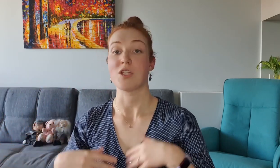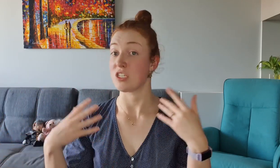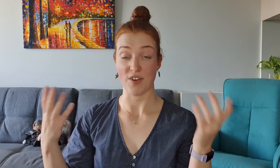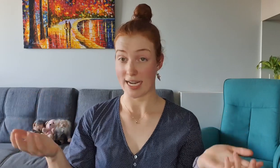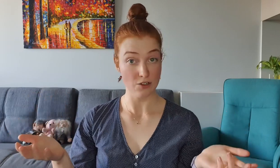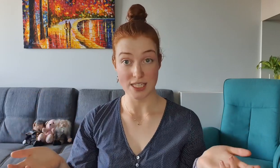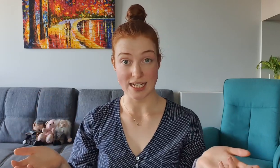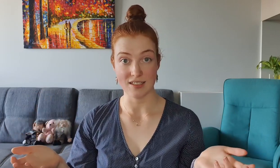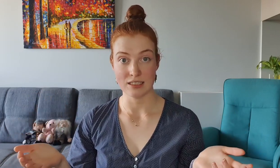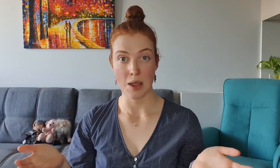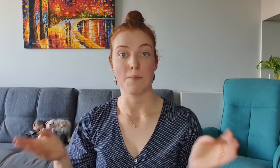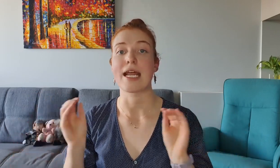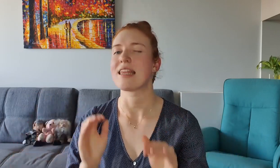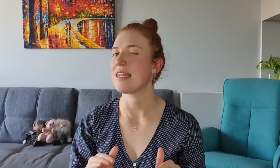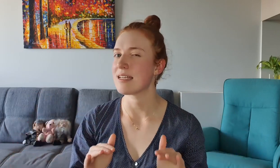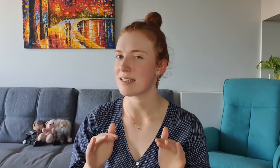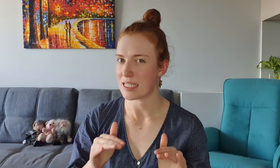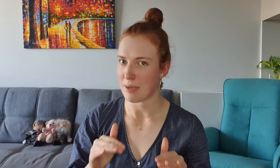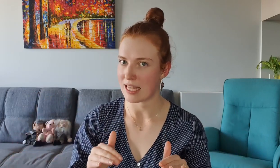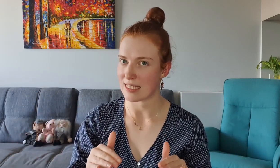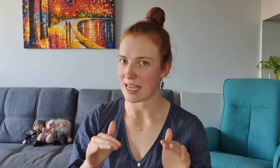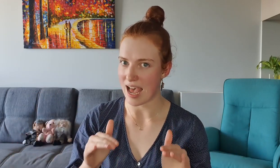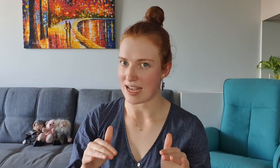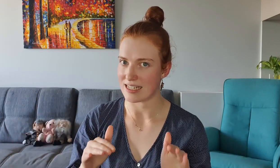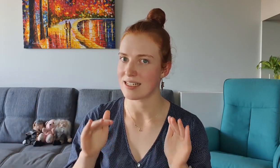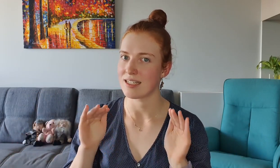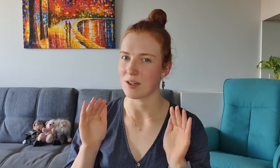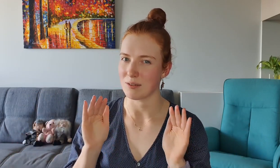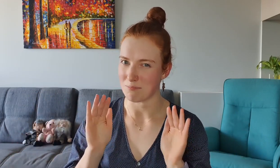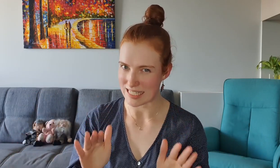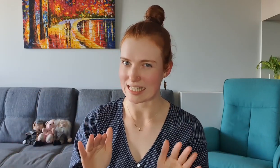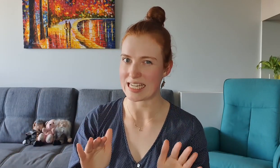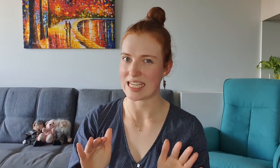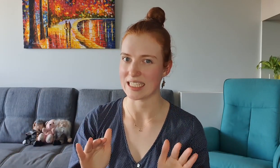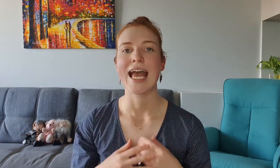Which is very interesting, but i think does make this ad misleading